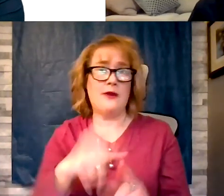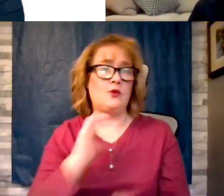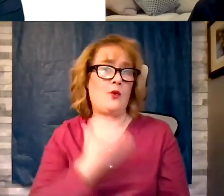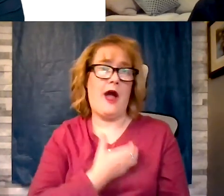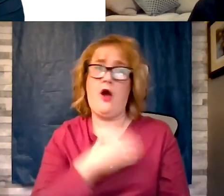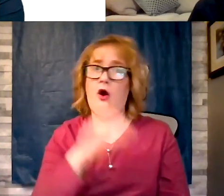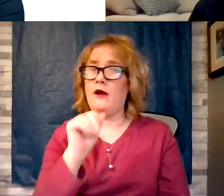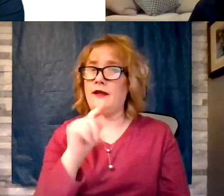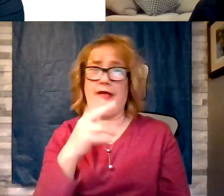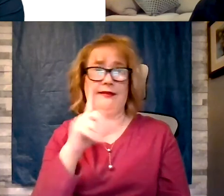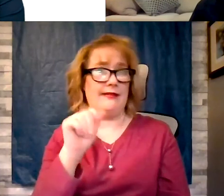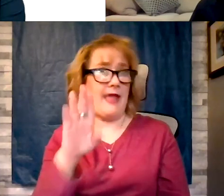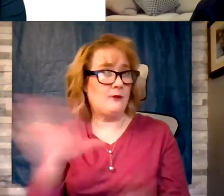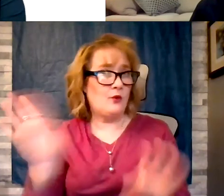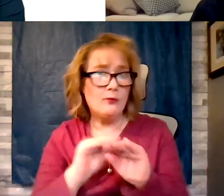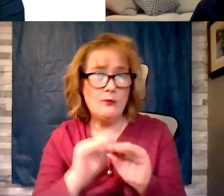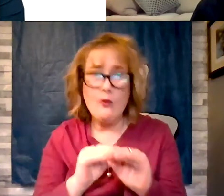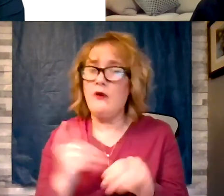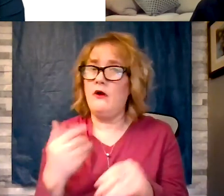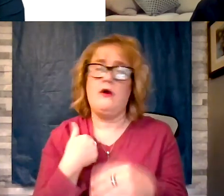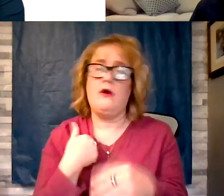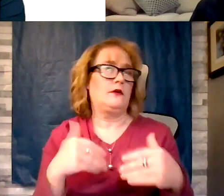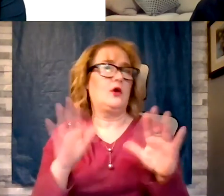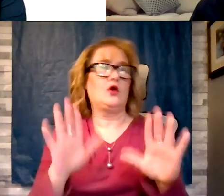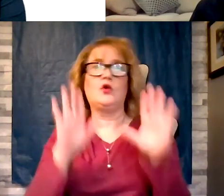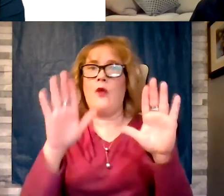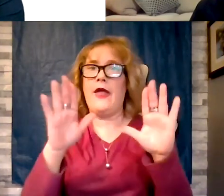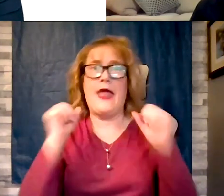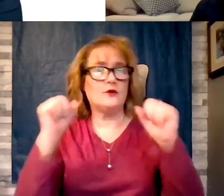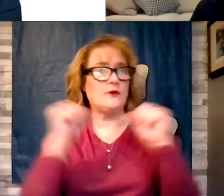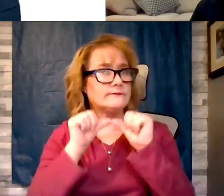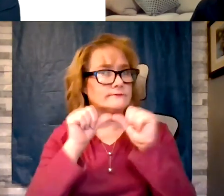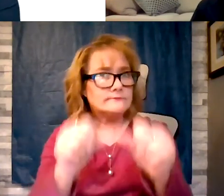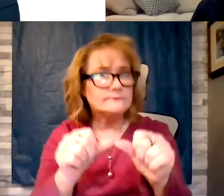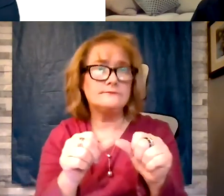exercise tolerance and look like different people.